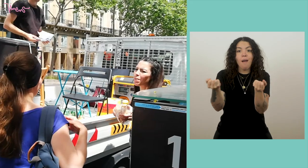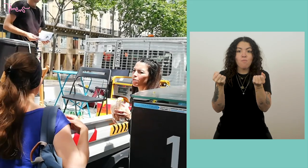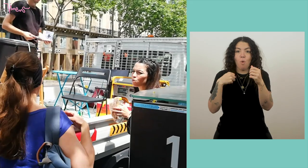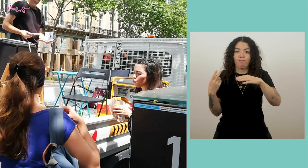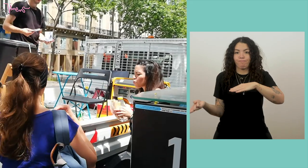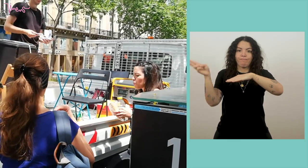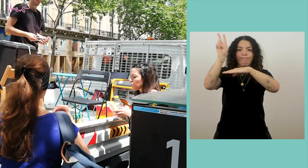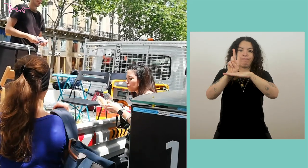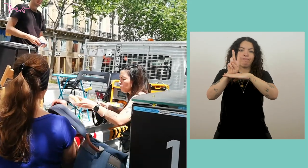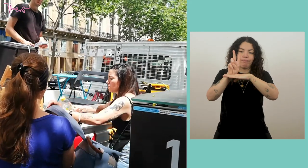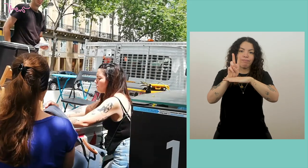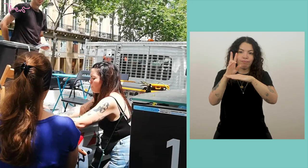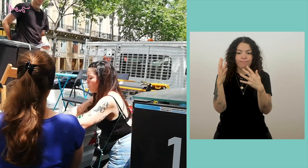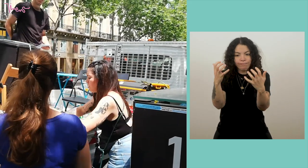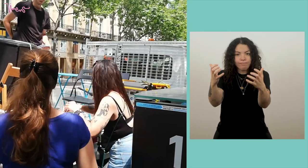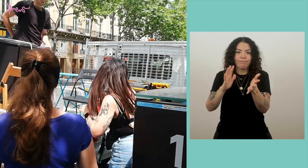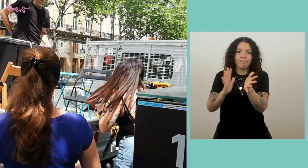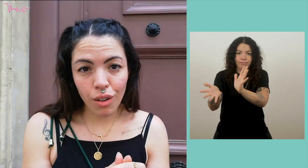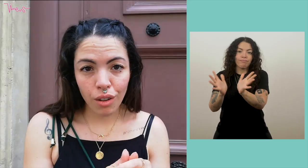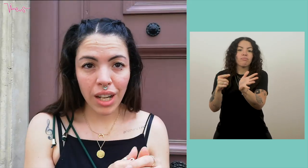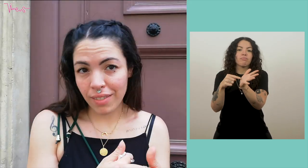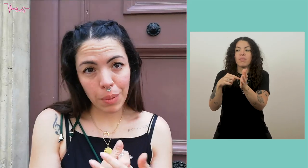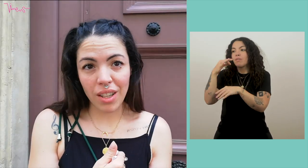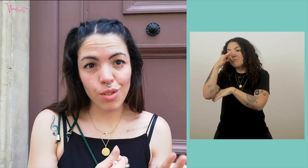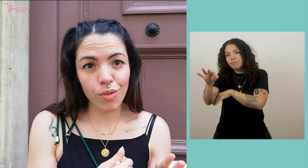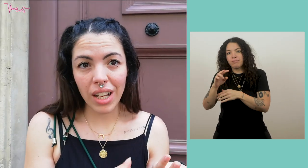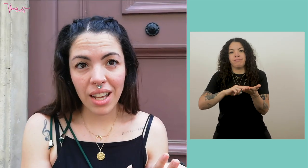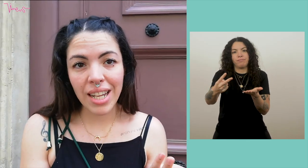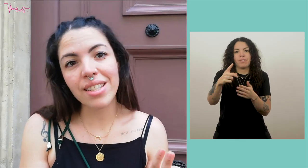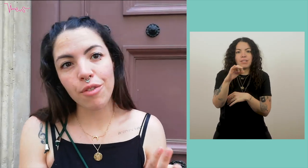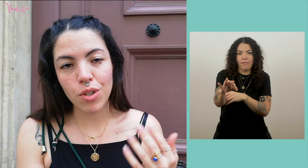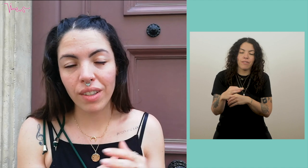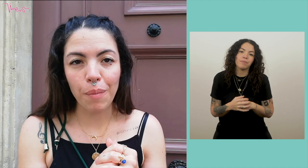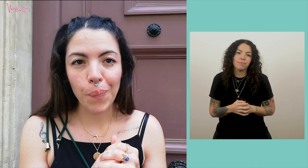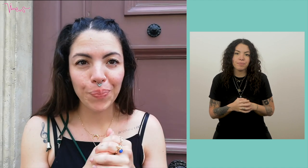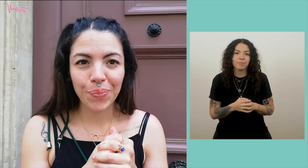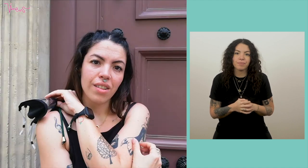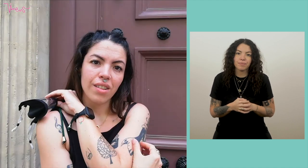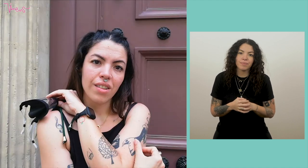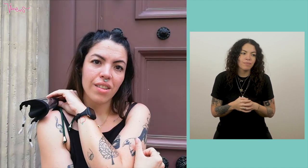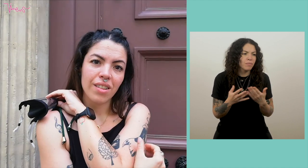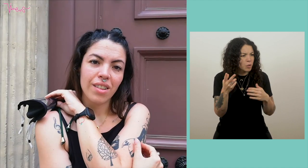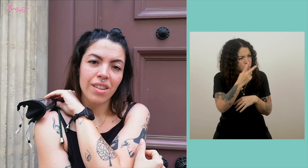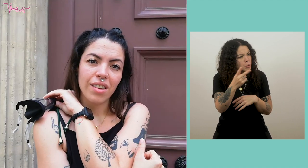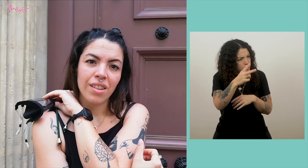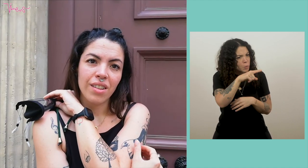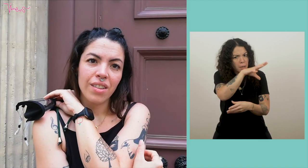And There you go. We will mainly provide interpretation into LSF. (Jen): We see you more and more on this type of manifastation